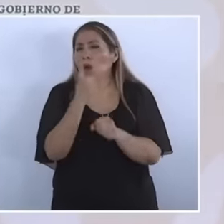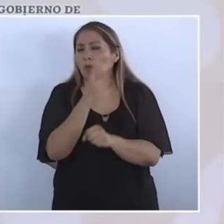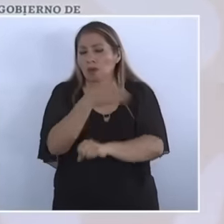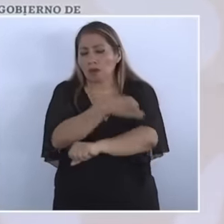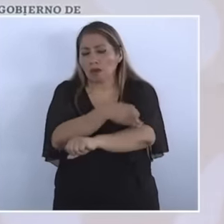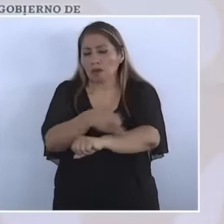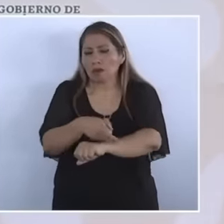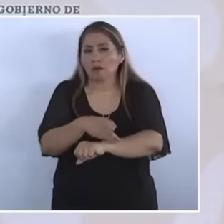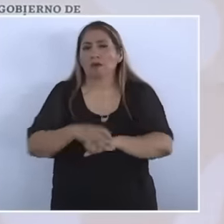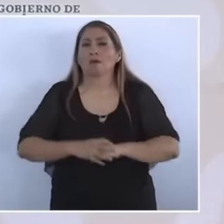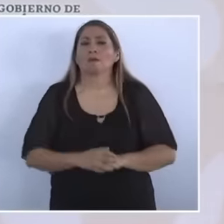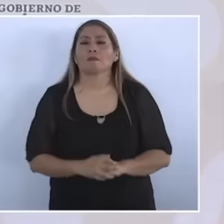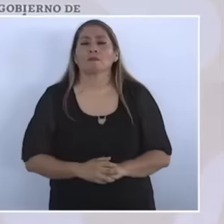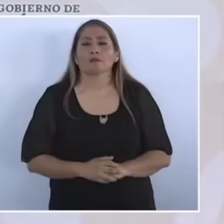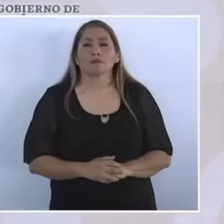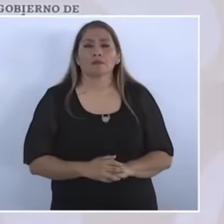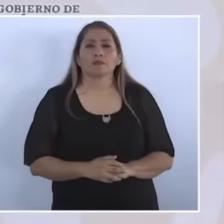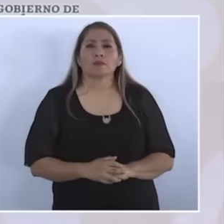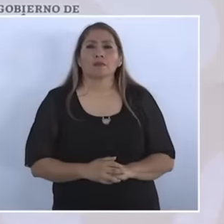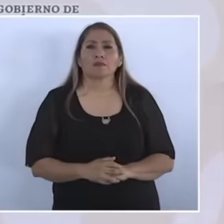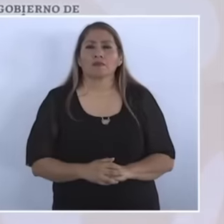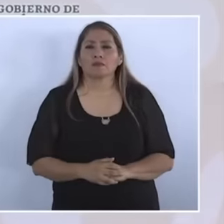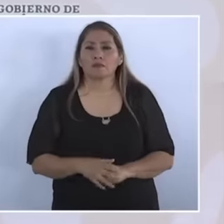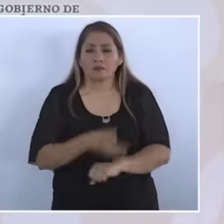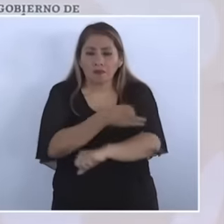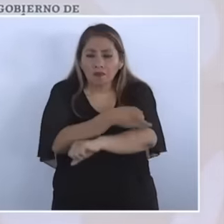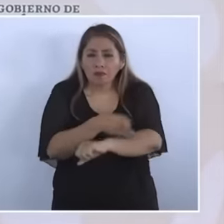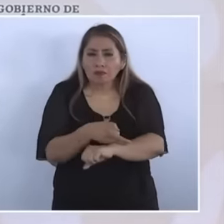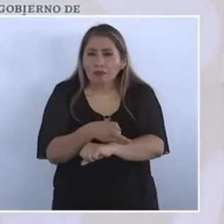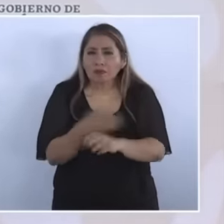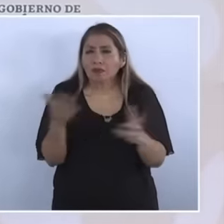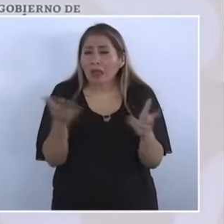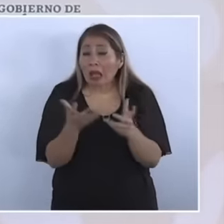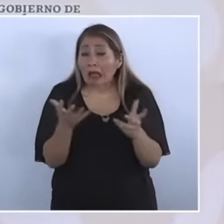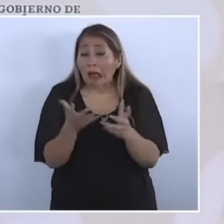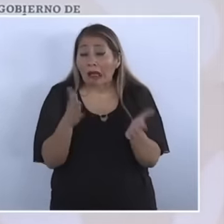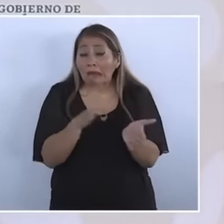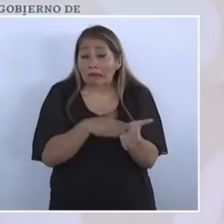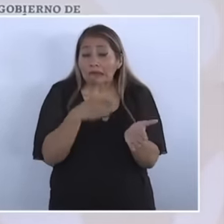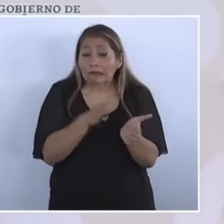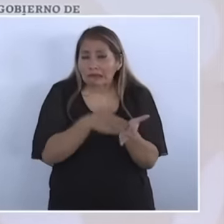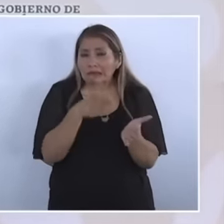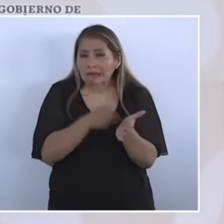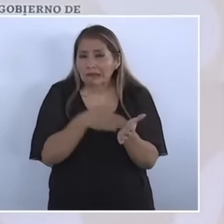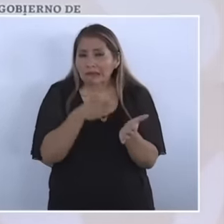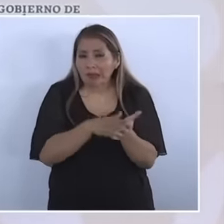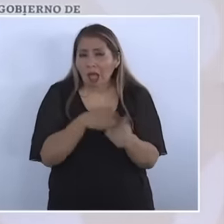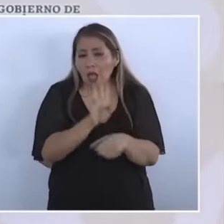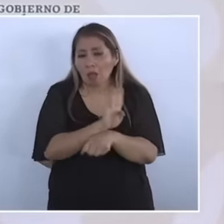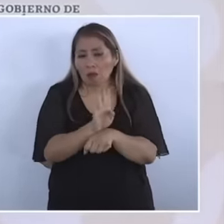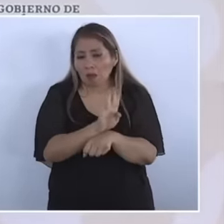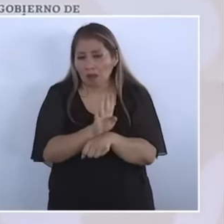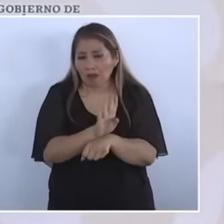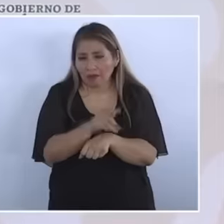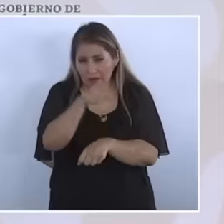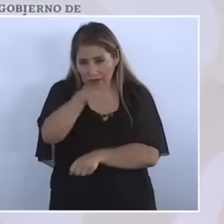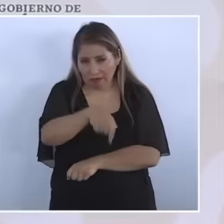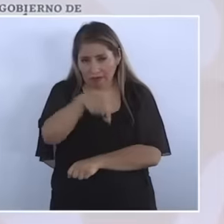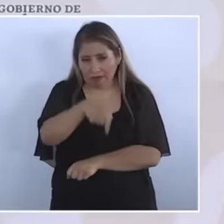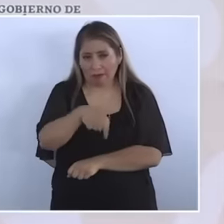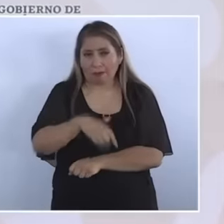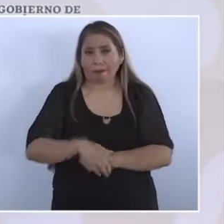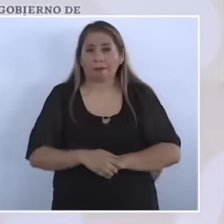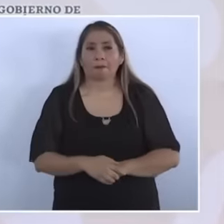concho paste miners were the ones who They did a lot of procedures for works For the benefit of